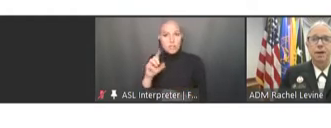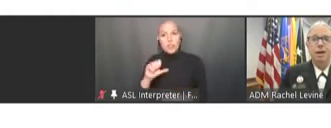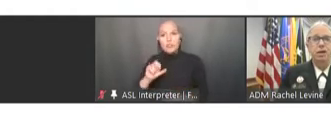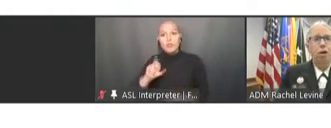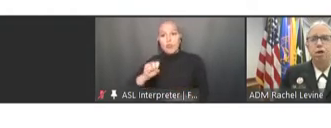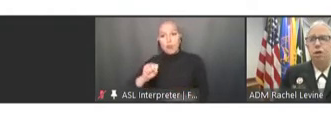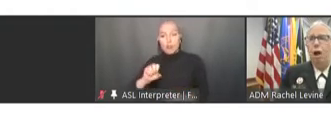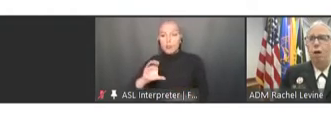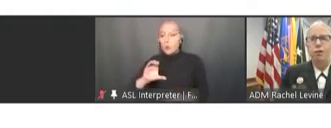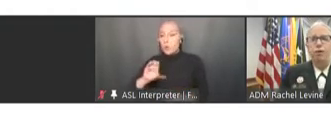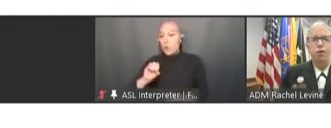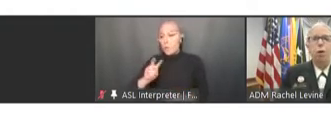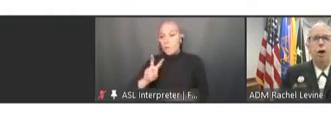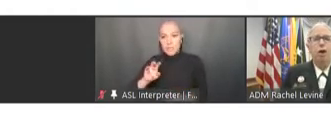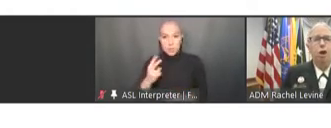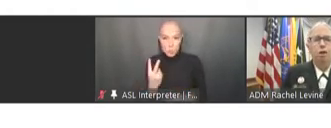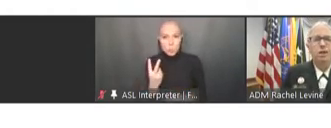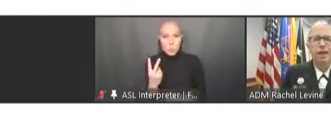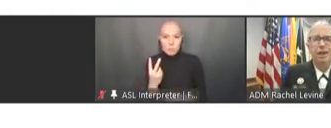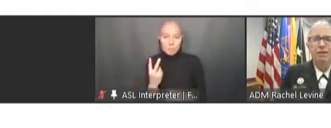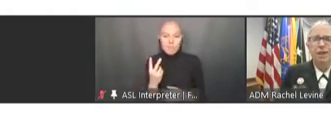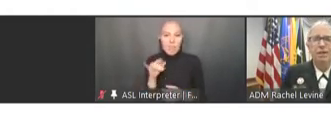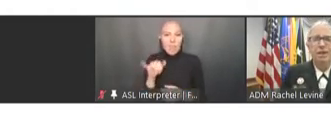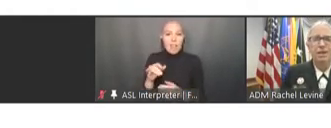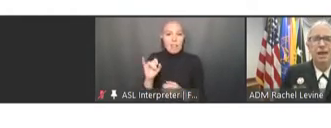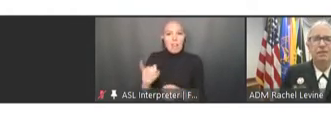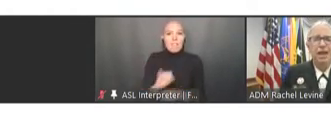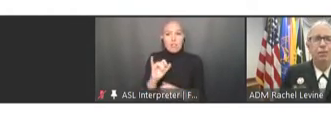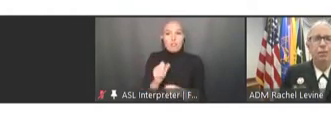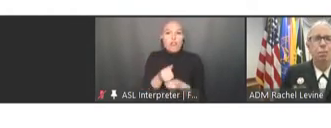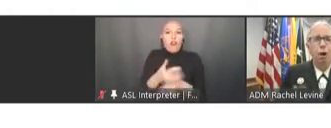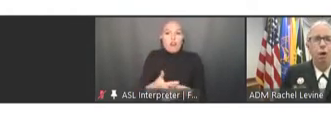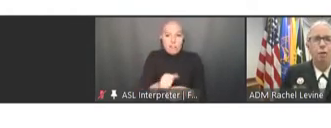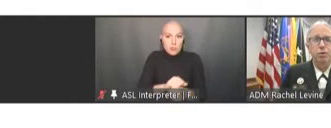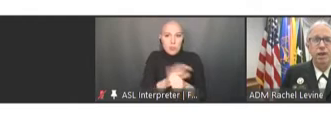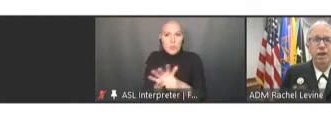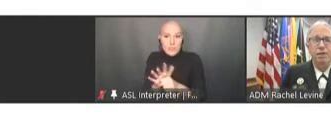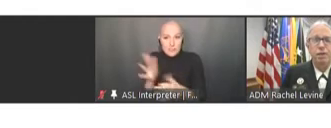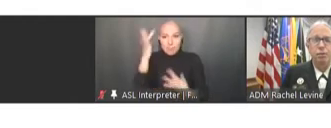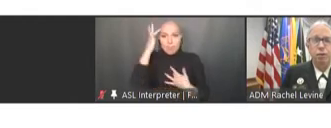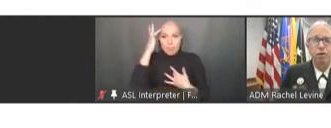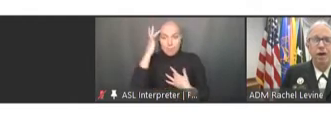As always -- all of you know, our COVID-19 vaccines have a remarkable safety profile,